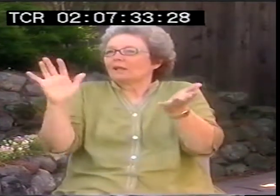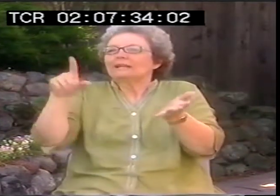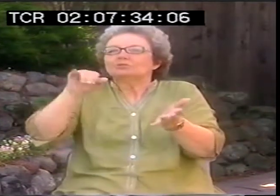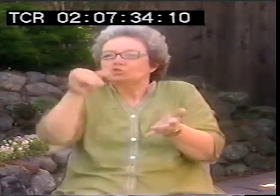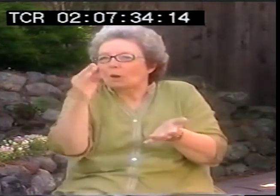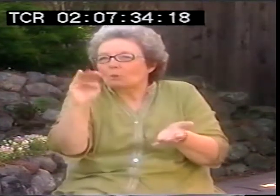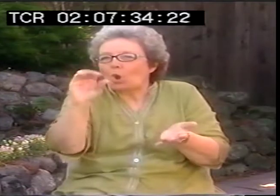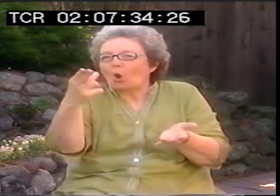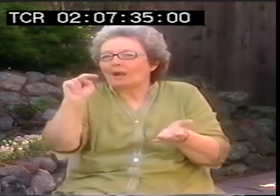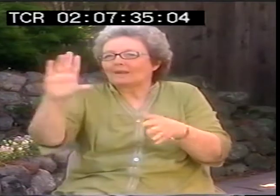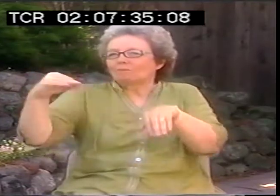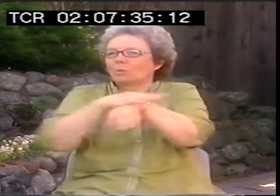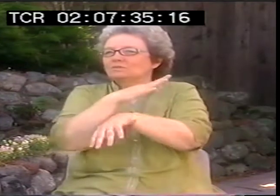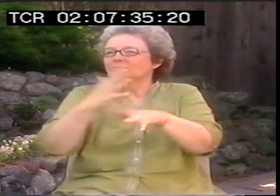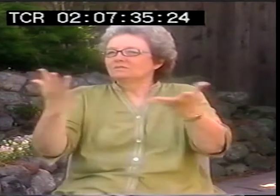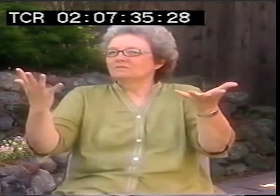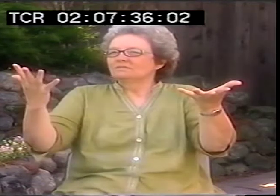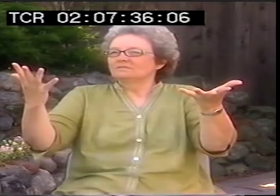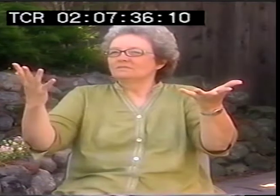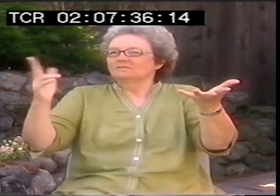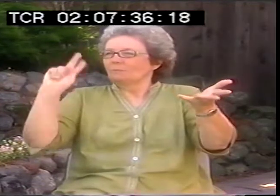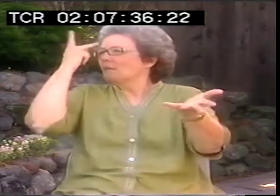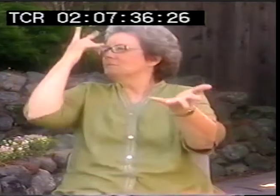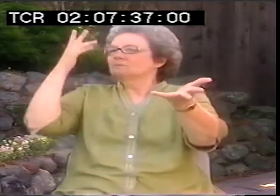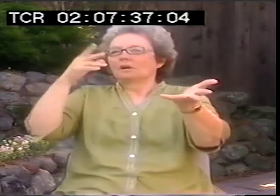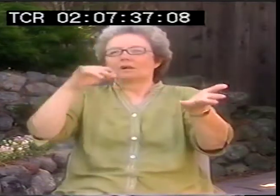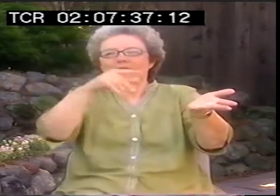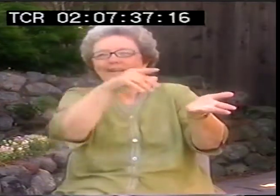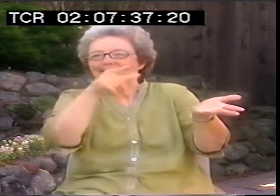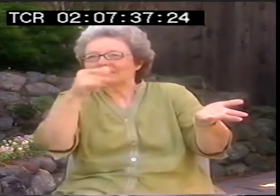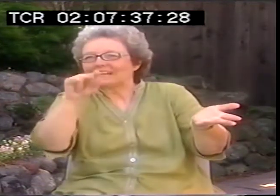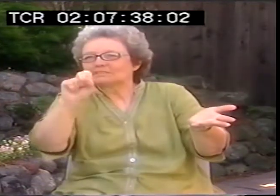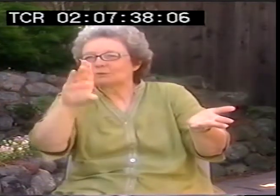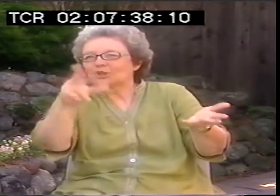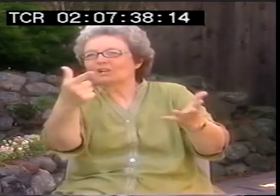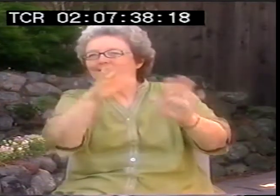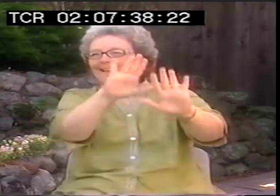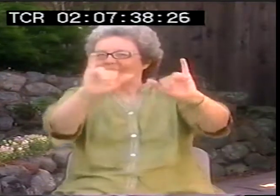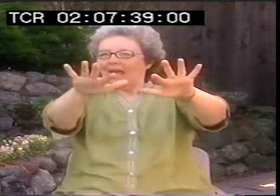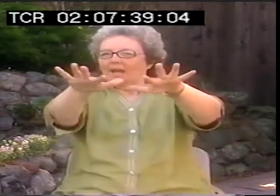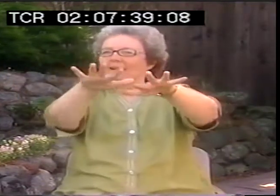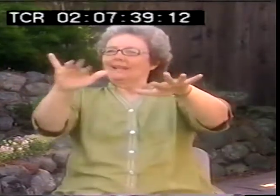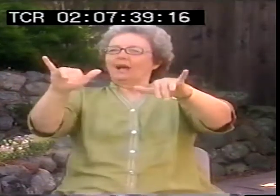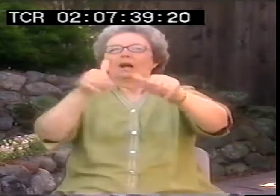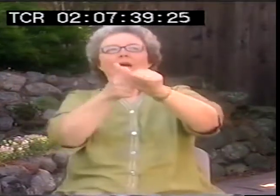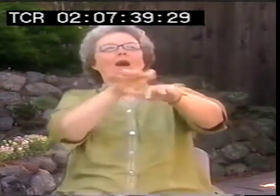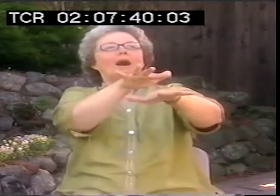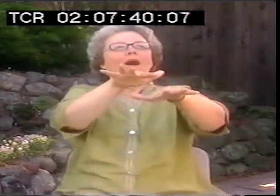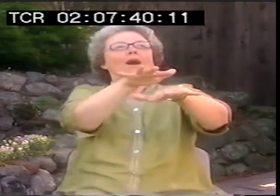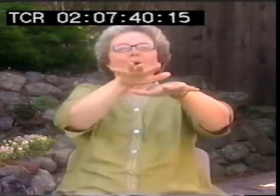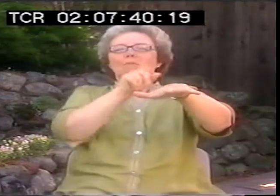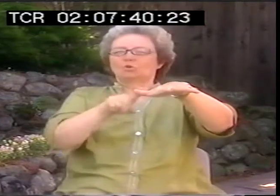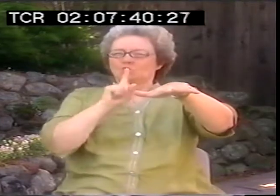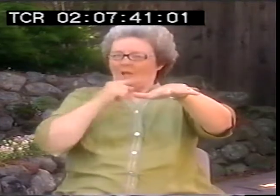That's about what hearing people are doing. Jim Cohn's influence, I think. Political. Ginsberg, that whole group, you know,